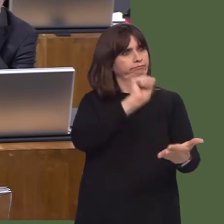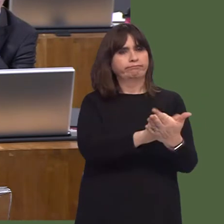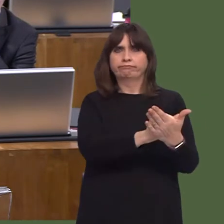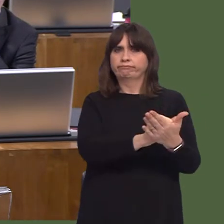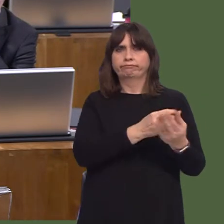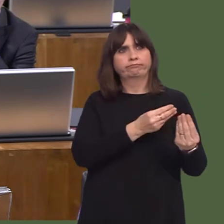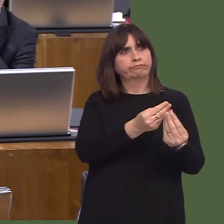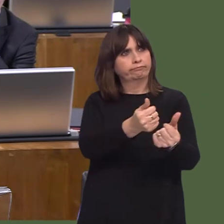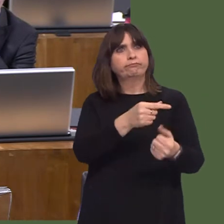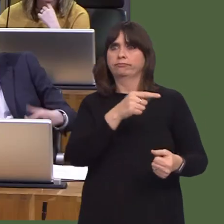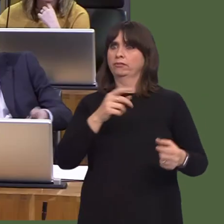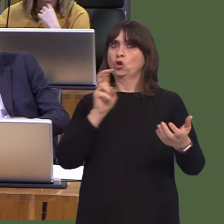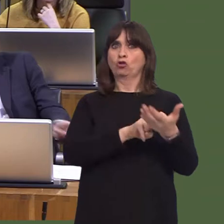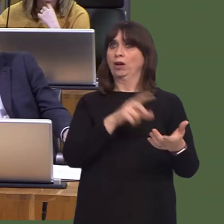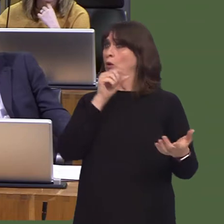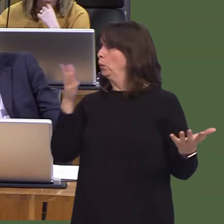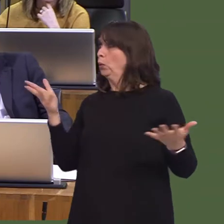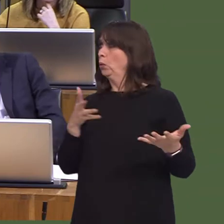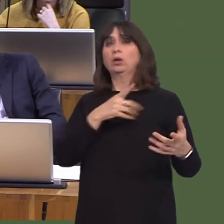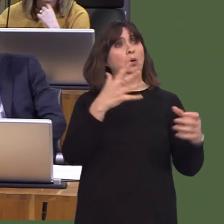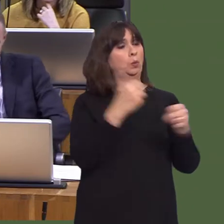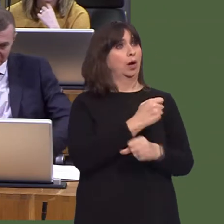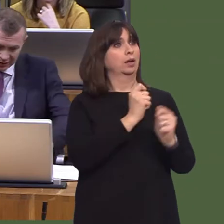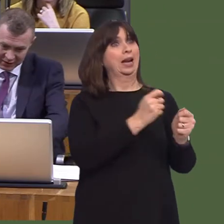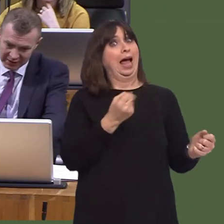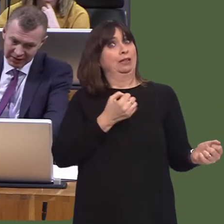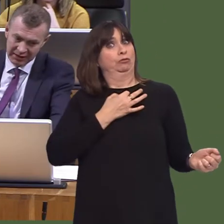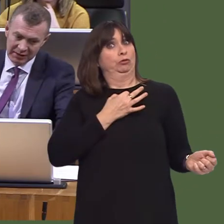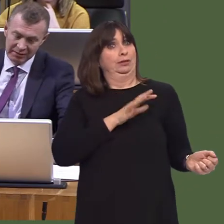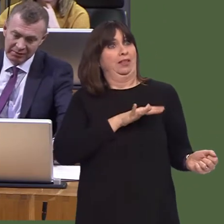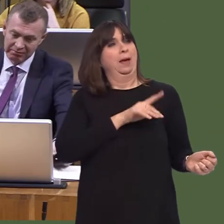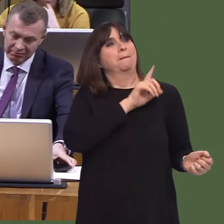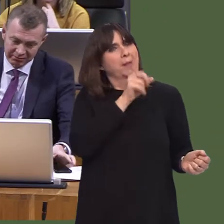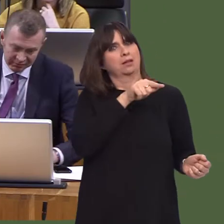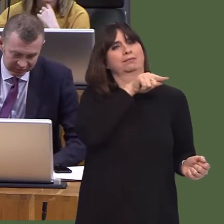If the leader of Plaid Cymru will allow me, I will investigate those further matters as